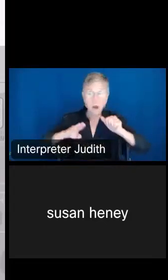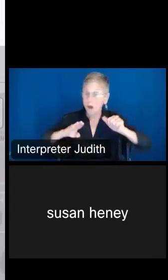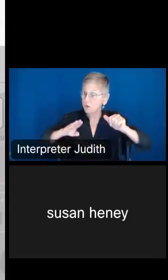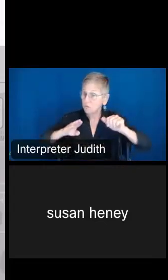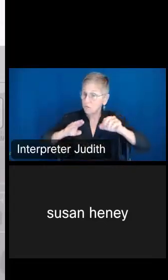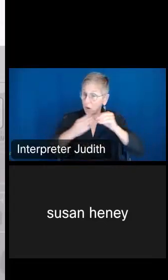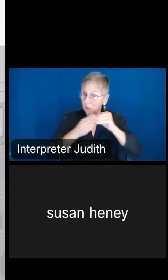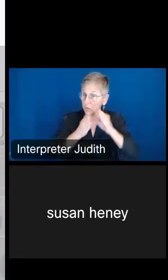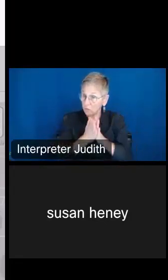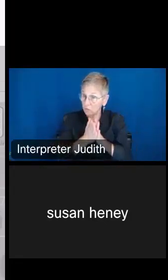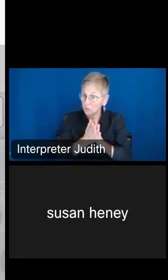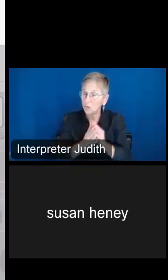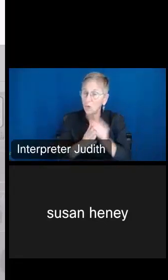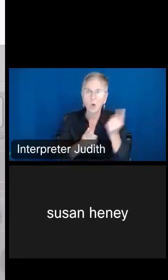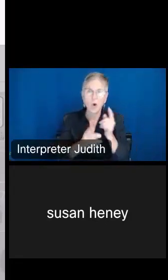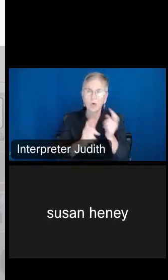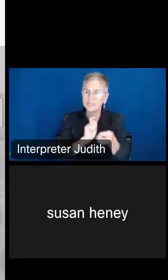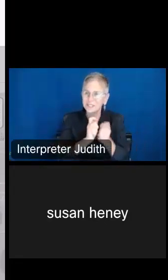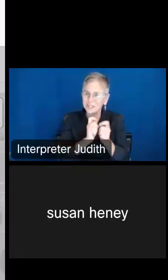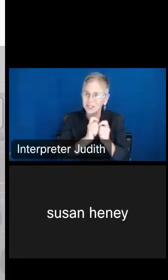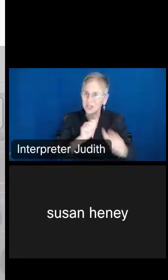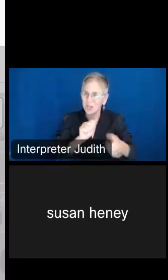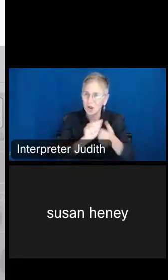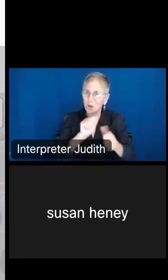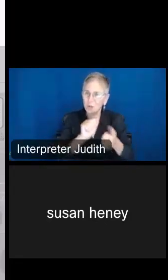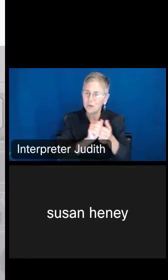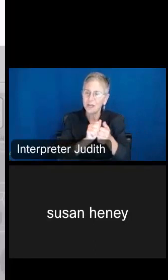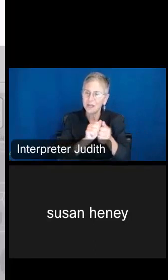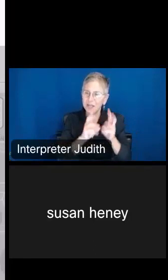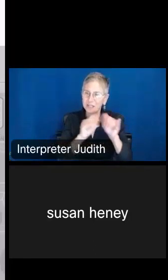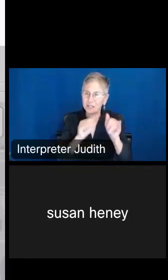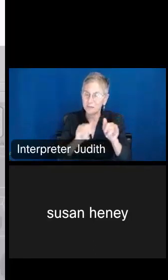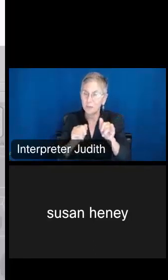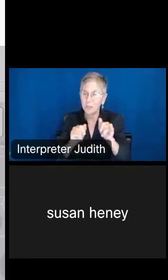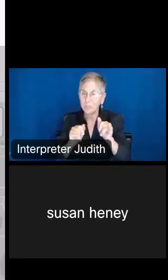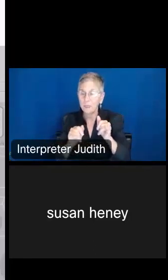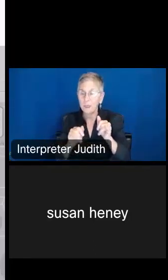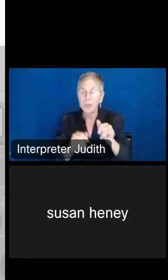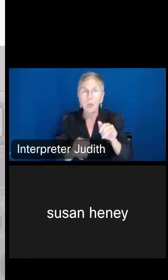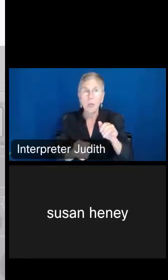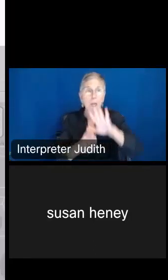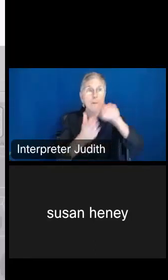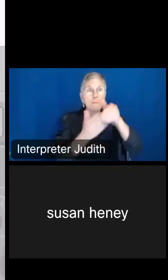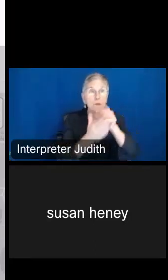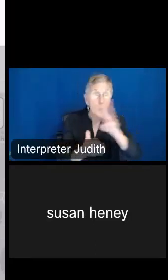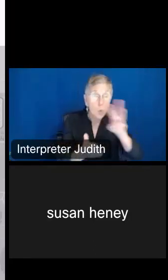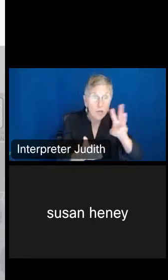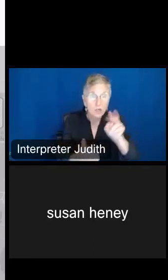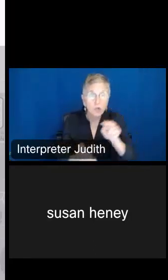so I'm going to do the major regions, so the Midwest, the Northeast, and the West, so we